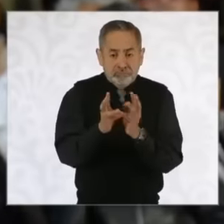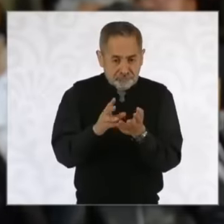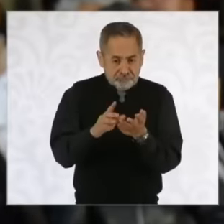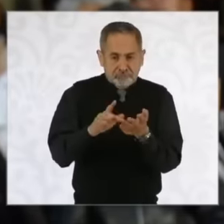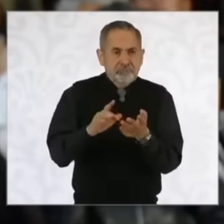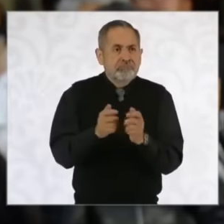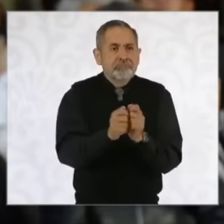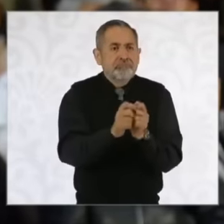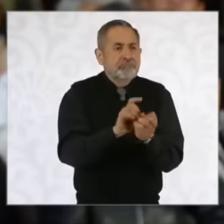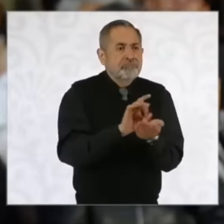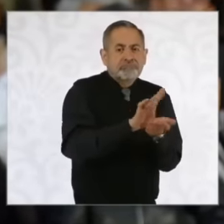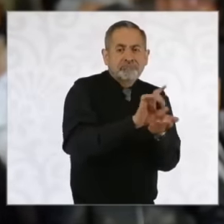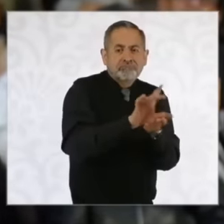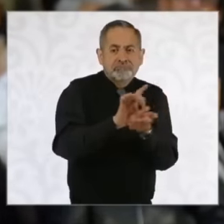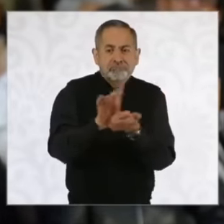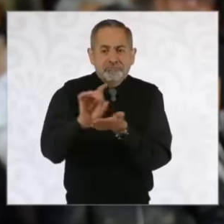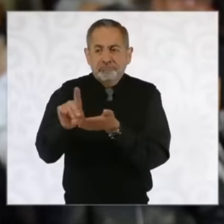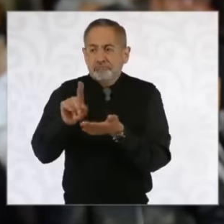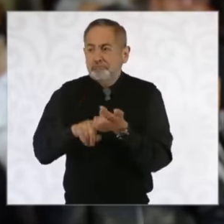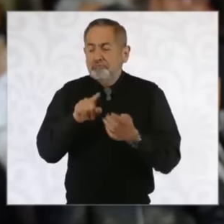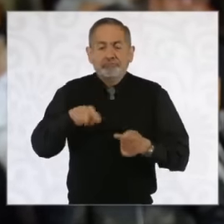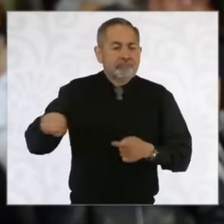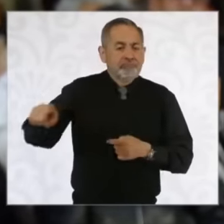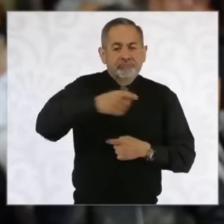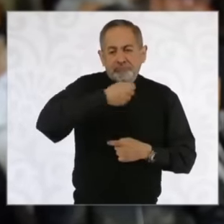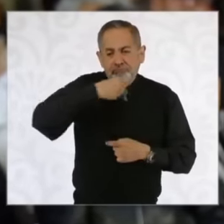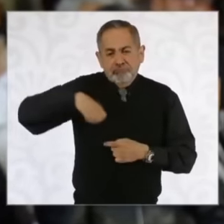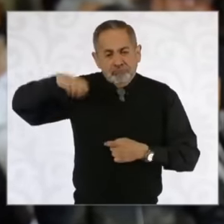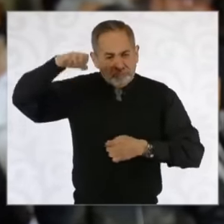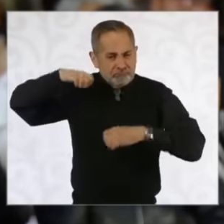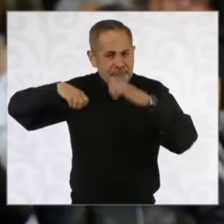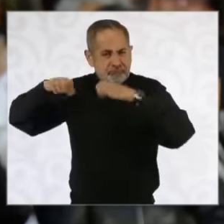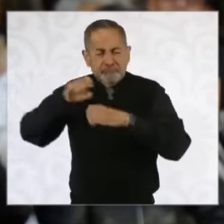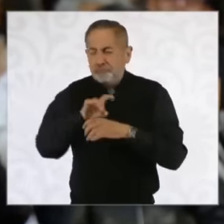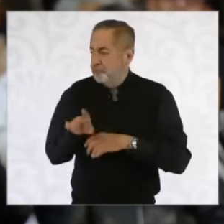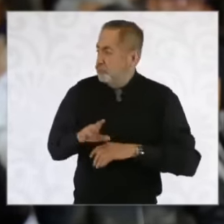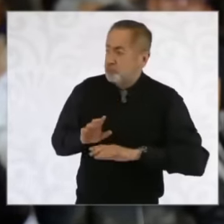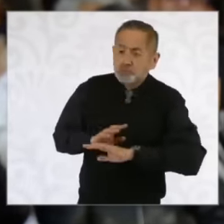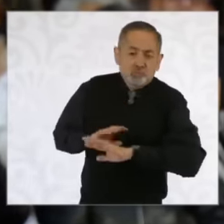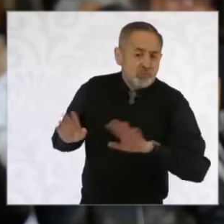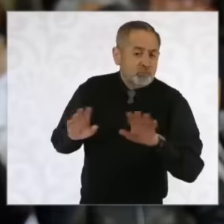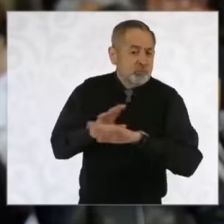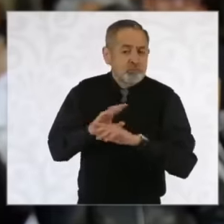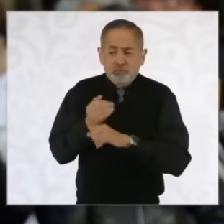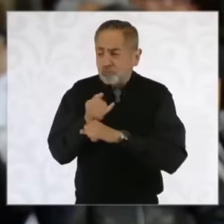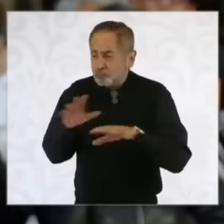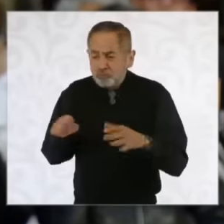several networks to older adults telling them not to give their information and not to open the